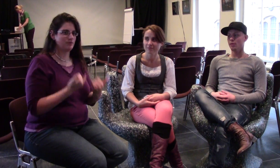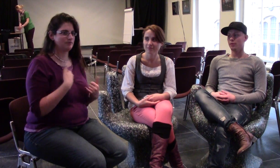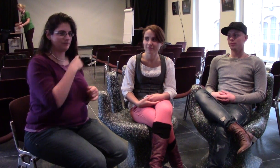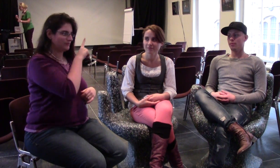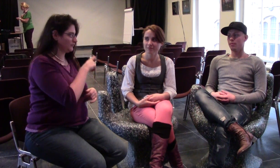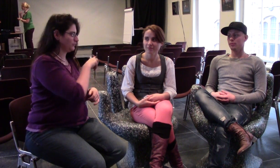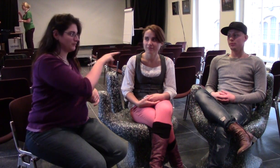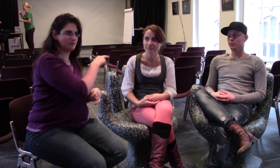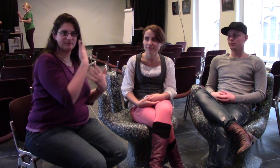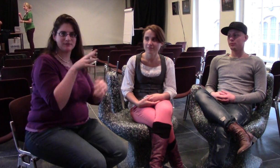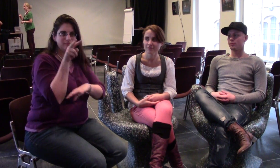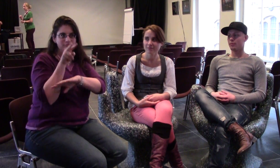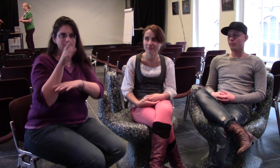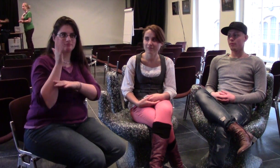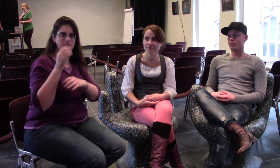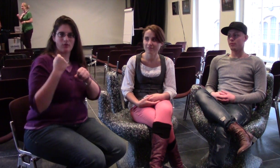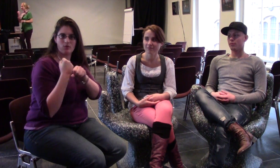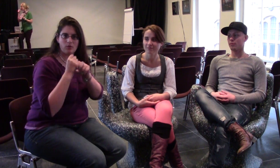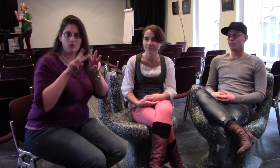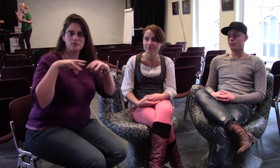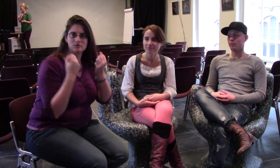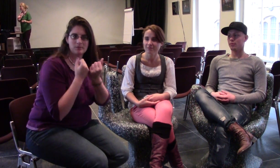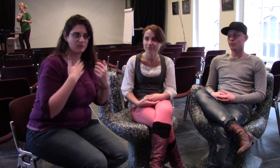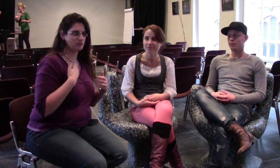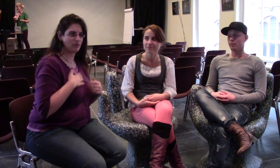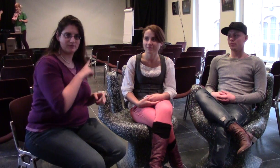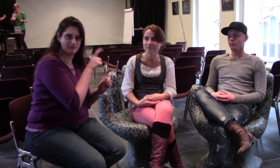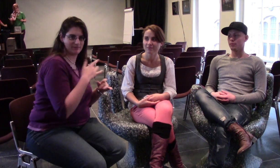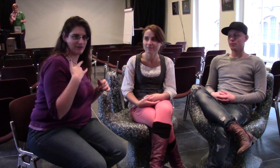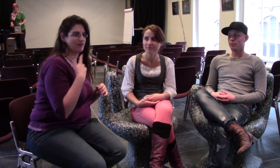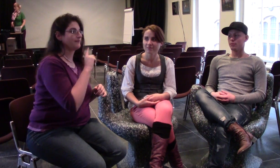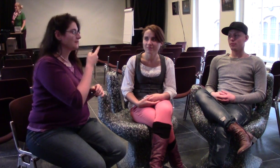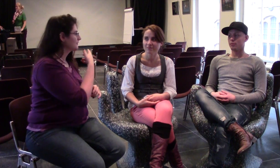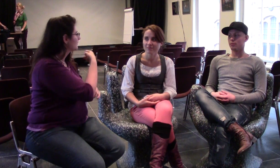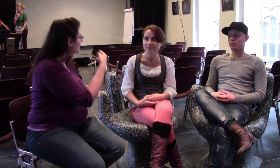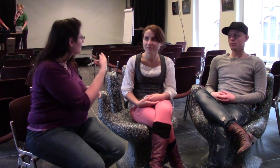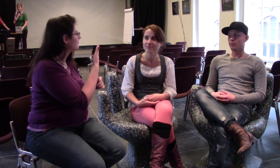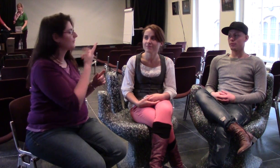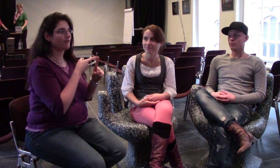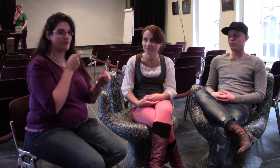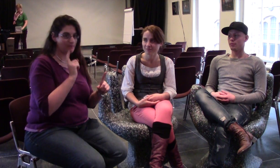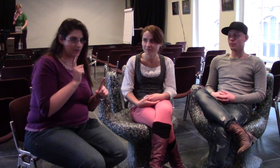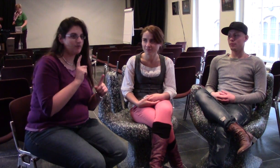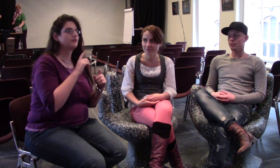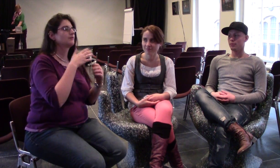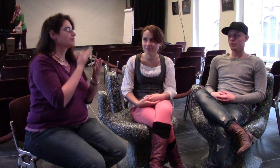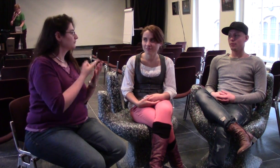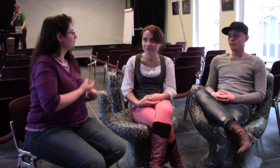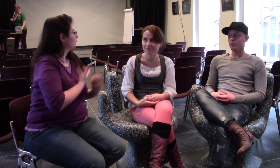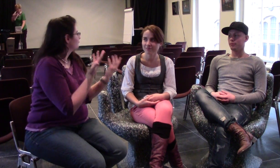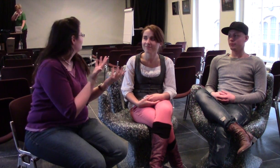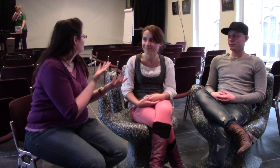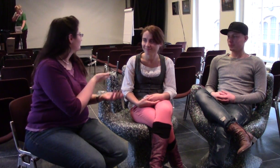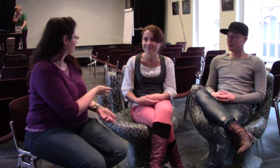I would like to ask these two, who have watched Kasper's presentation, to tell us a little bit about themselves.